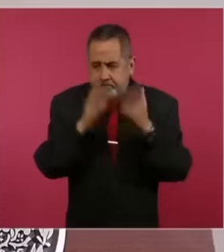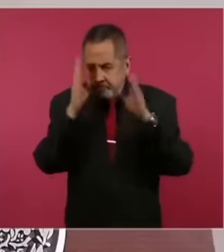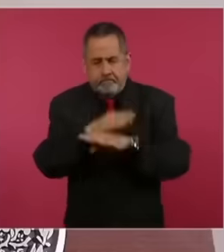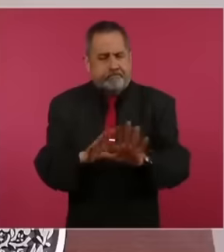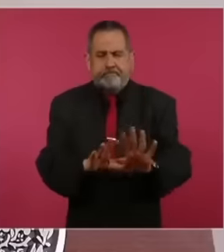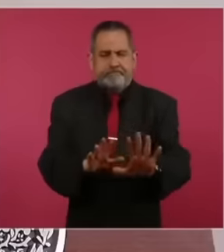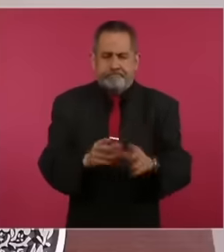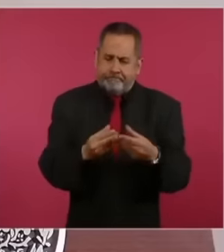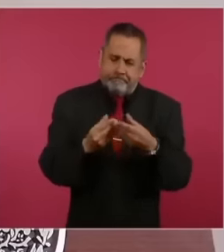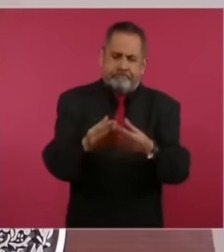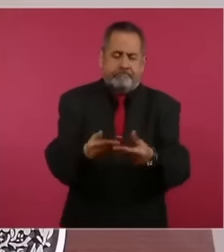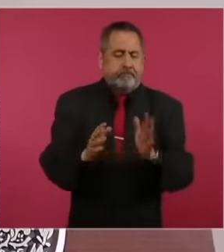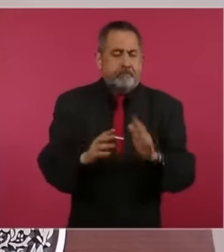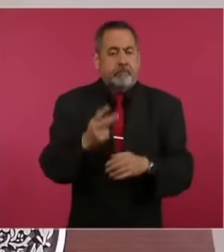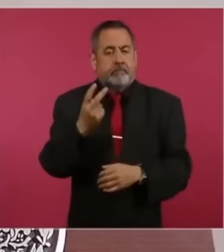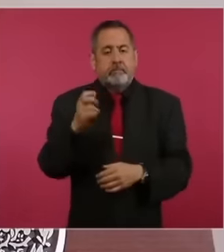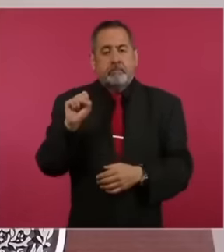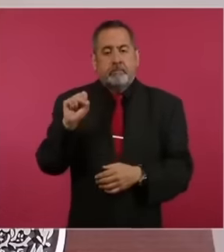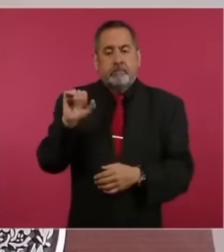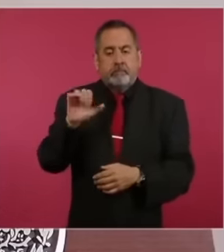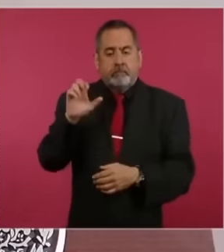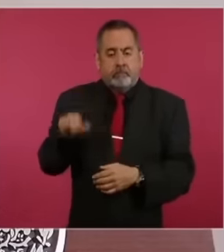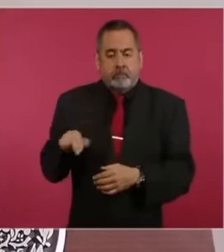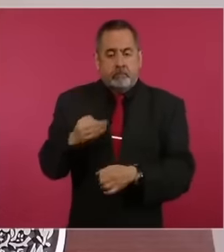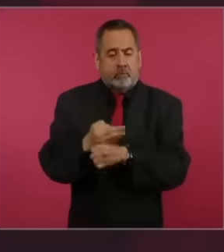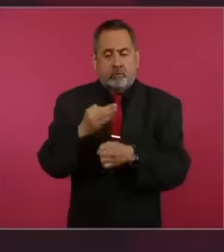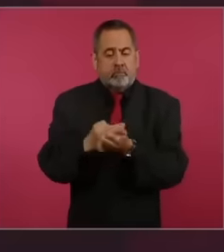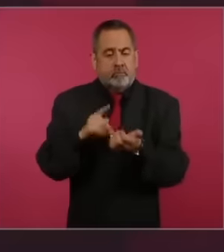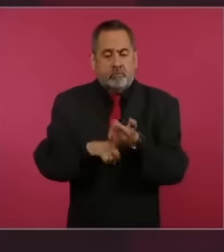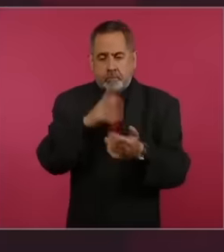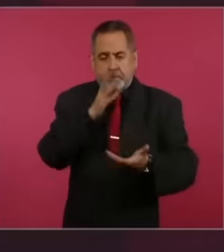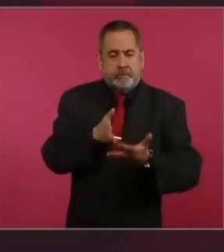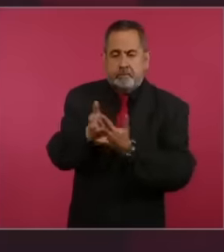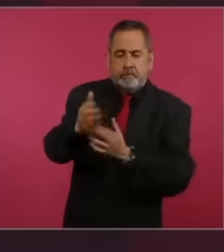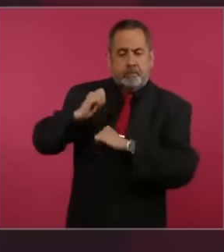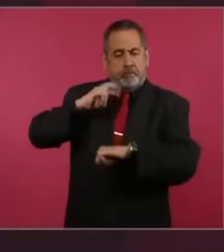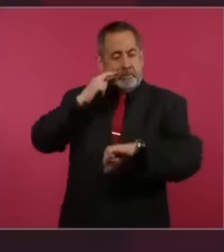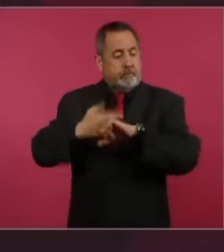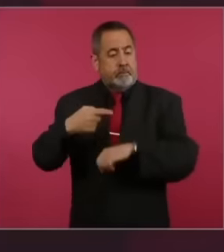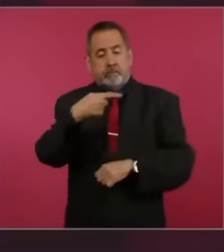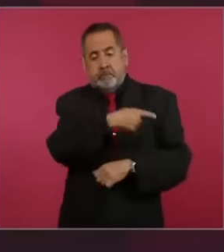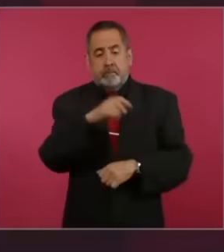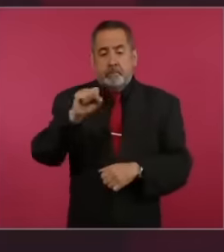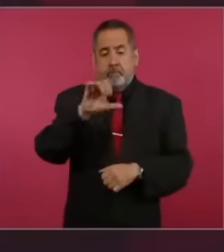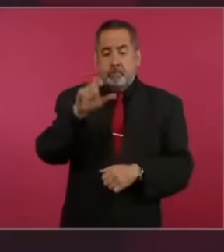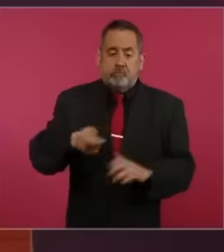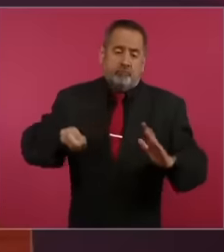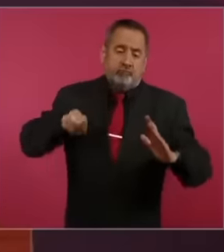Therefore, up to this point, the court would no longer be competent to define